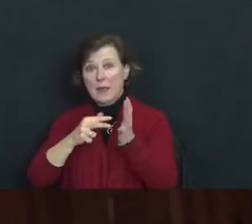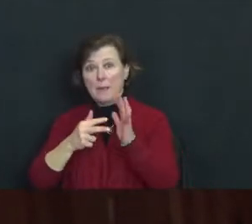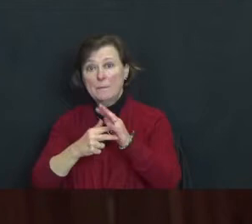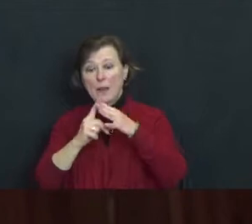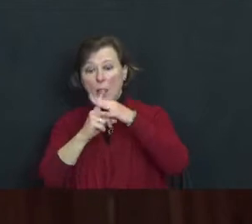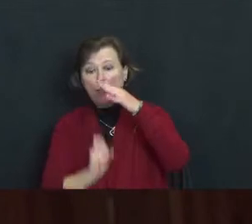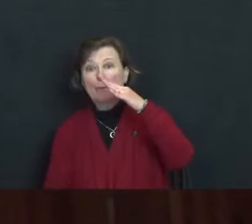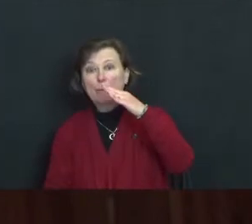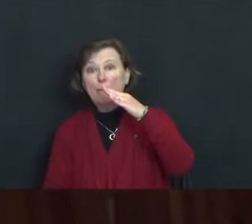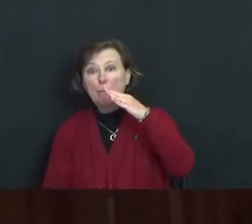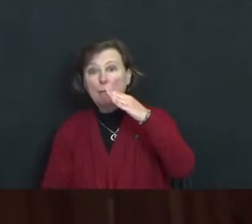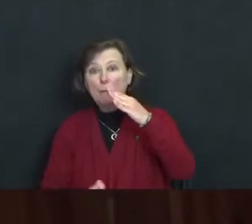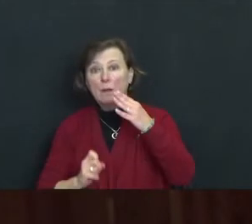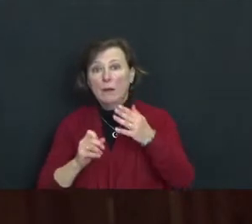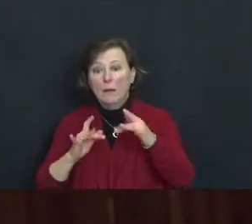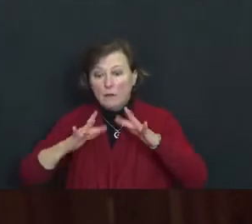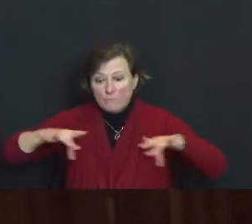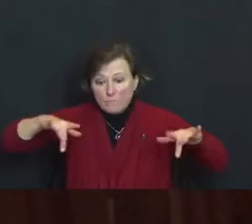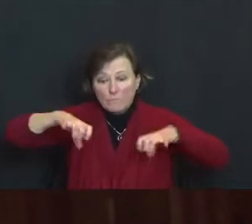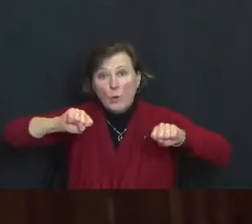western interpretations of Buddhism suggested.